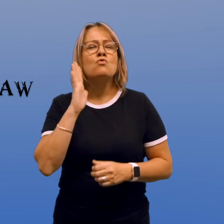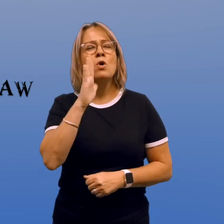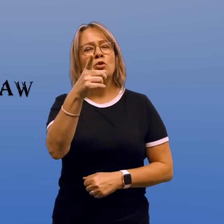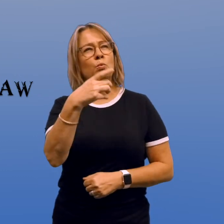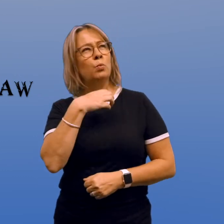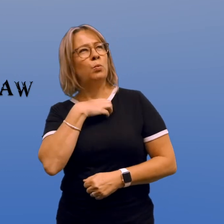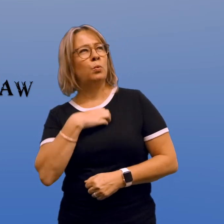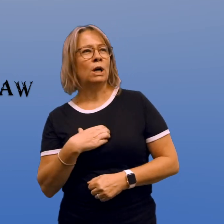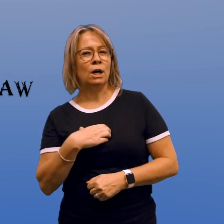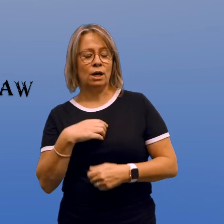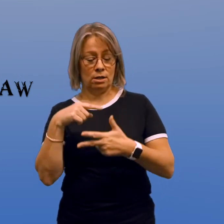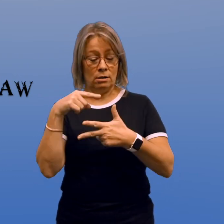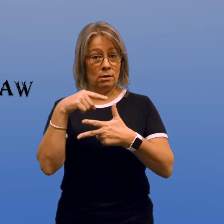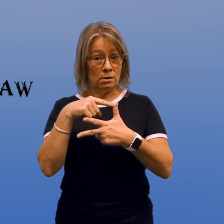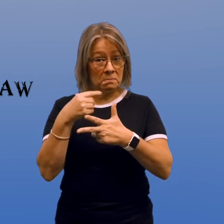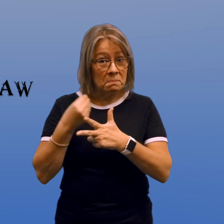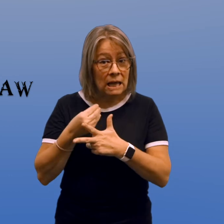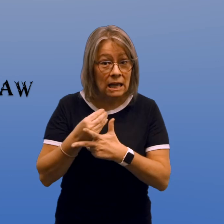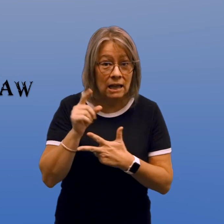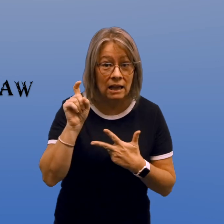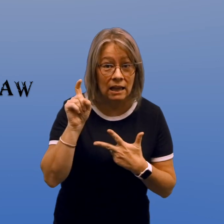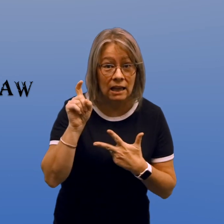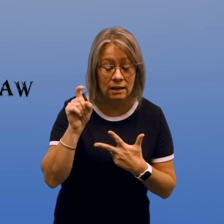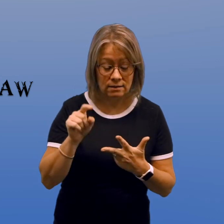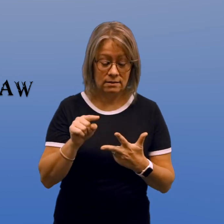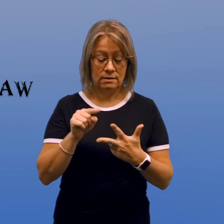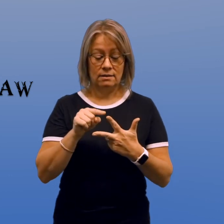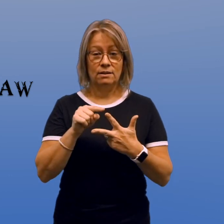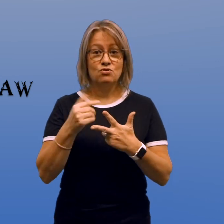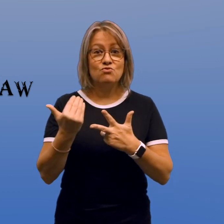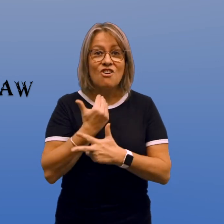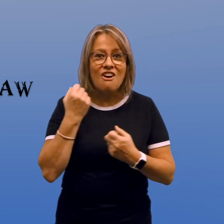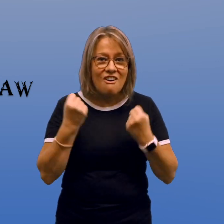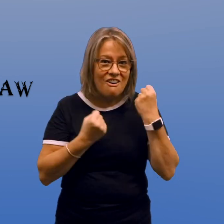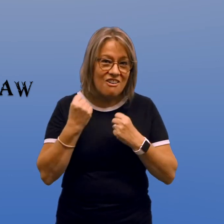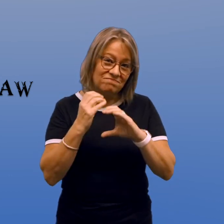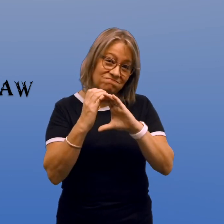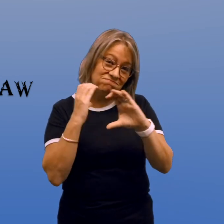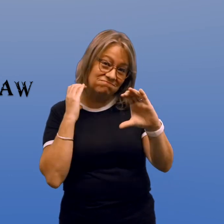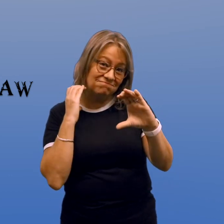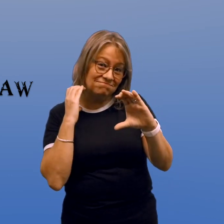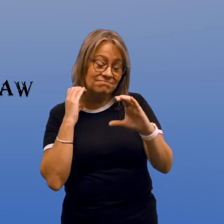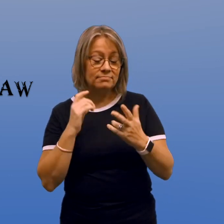What would you wish for? Money, a new car, world peace?